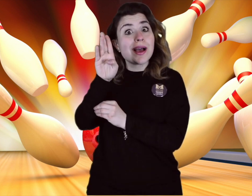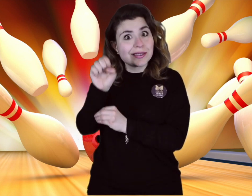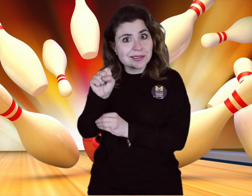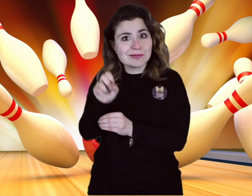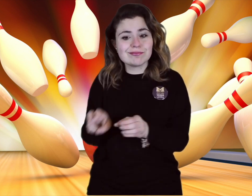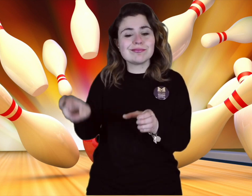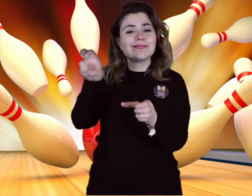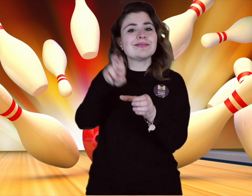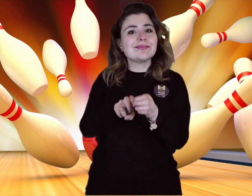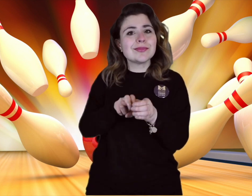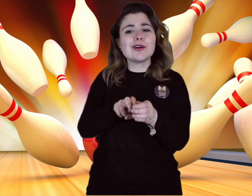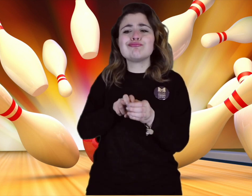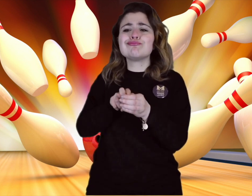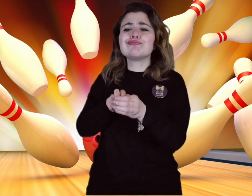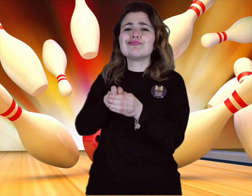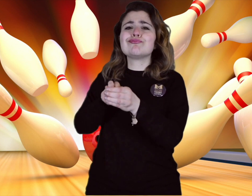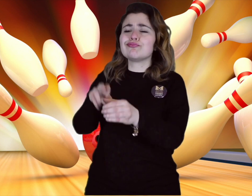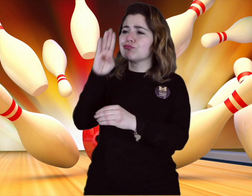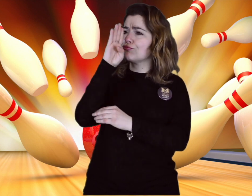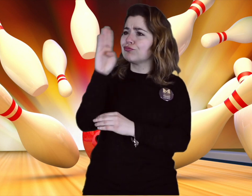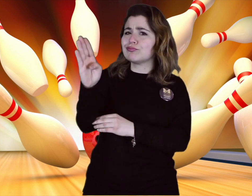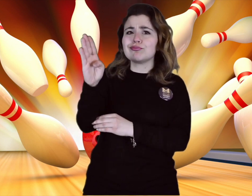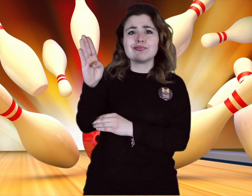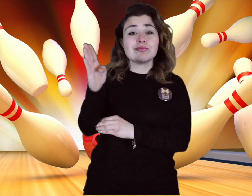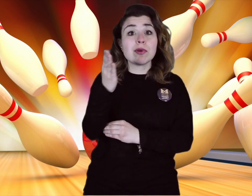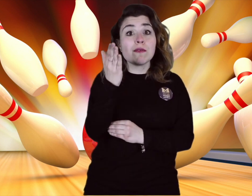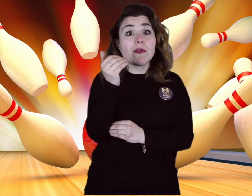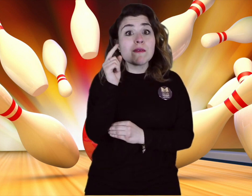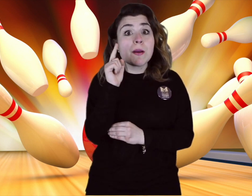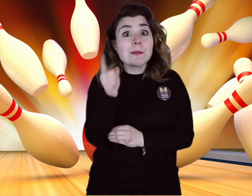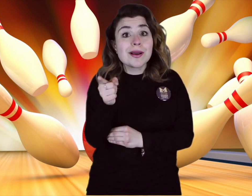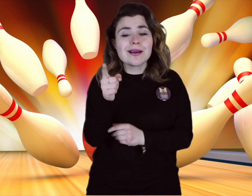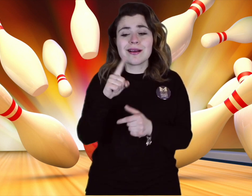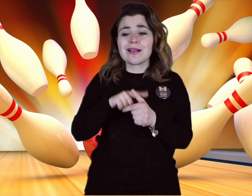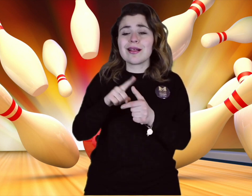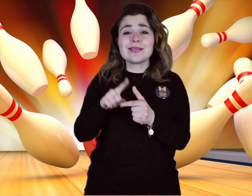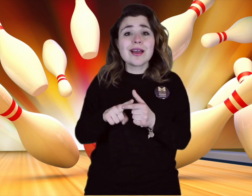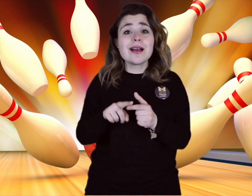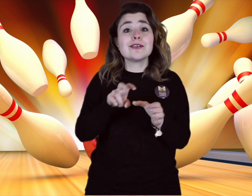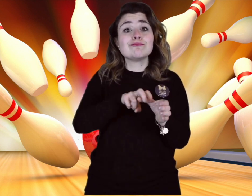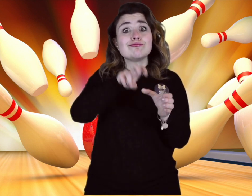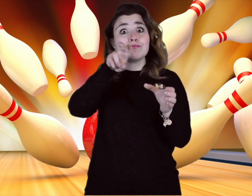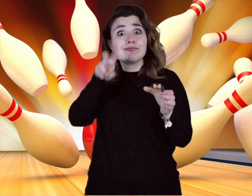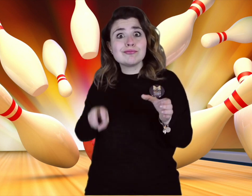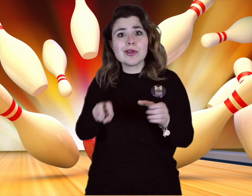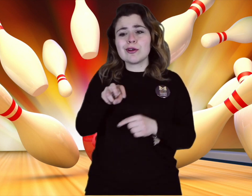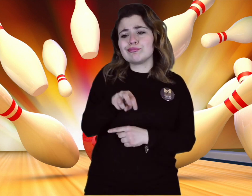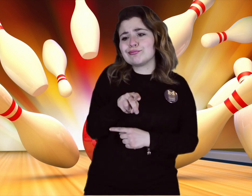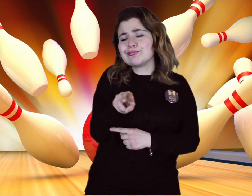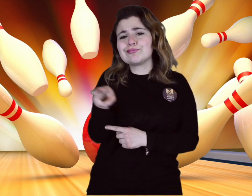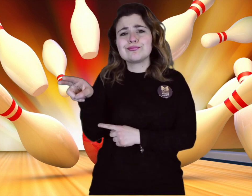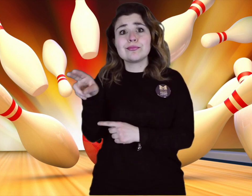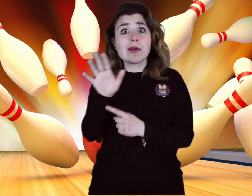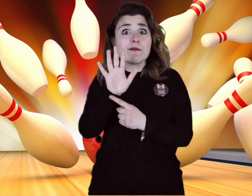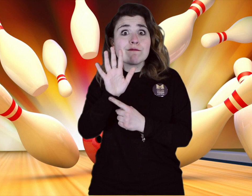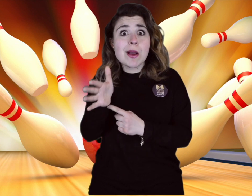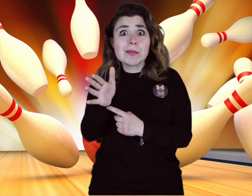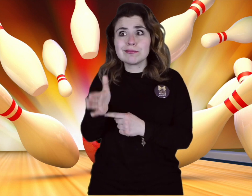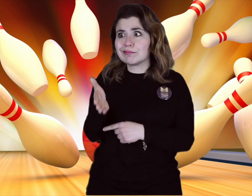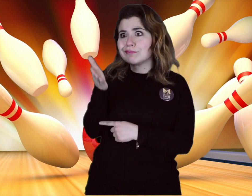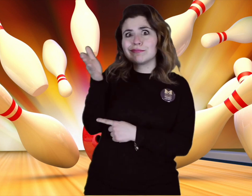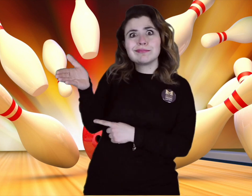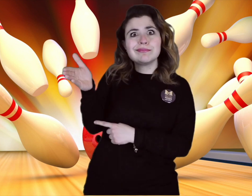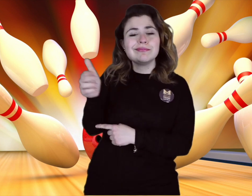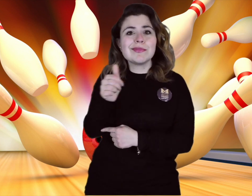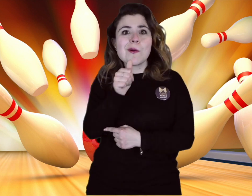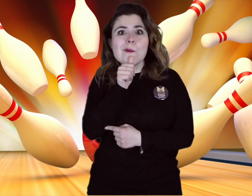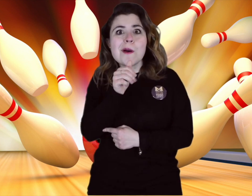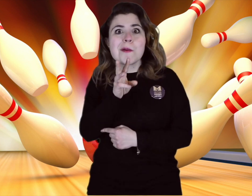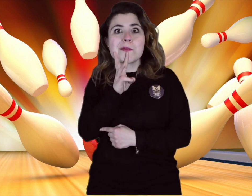Take bus 24 for 15 minutes and walk 5 minutes to Atwater once you get off.